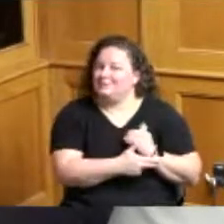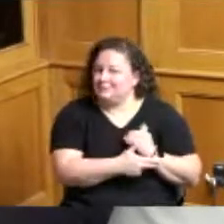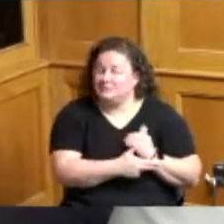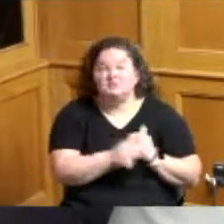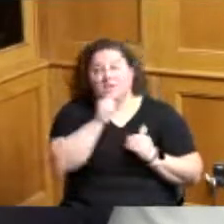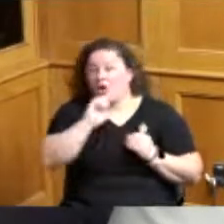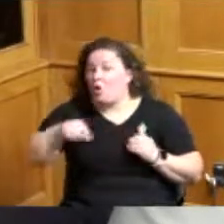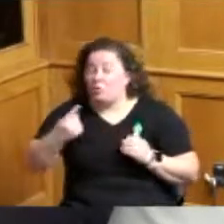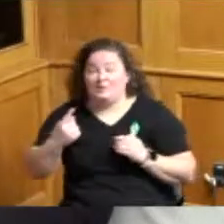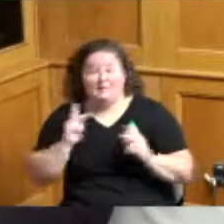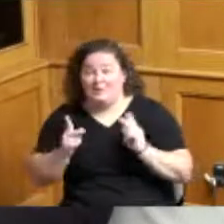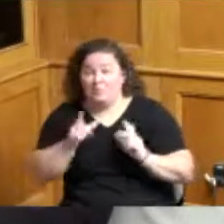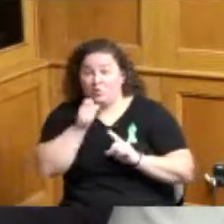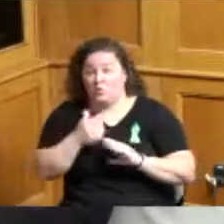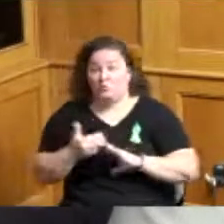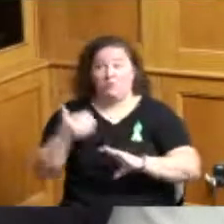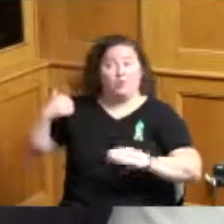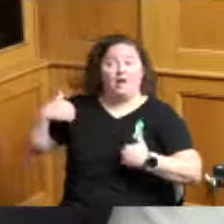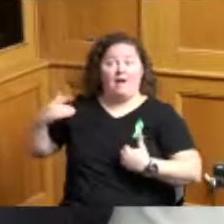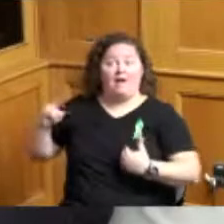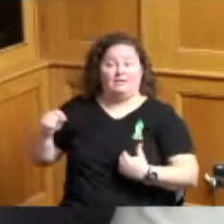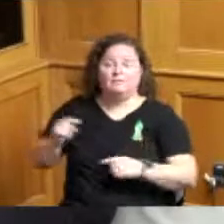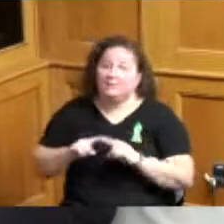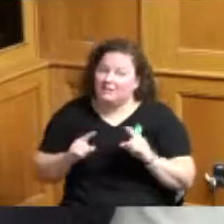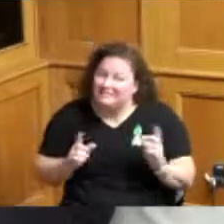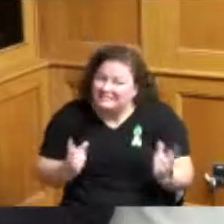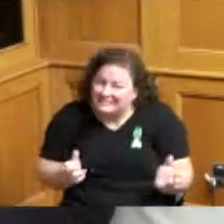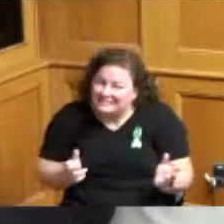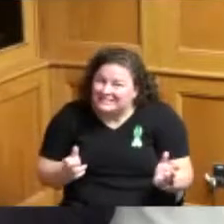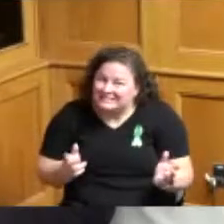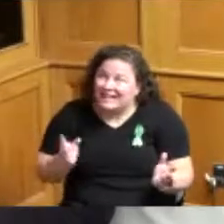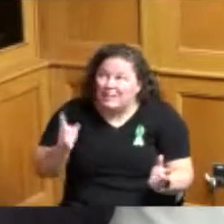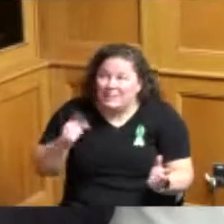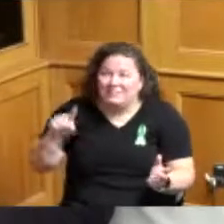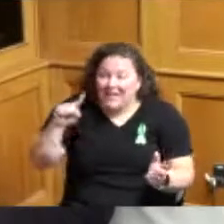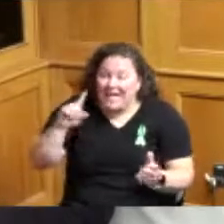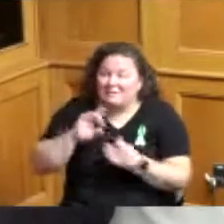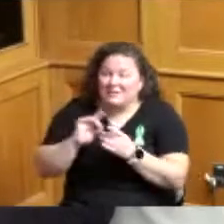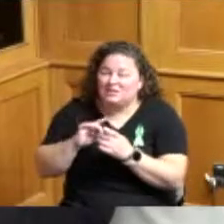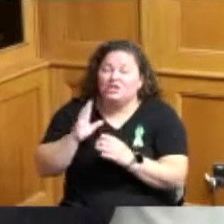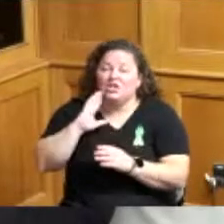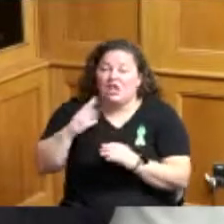so I don't know if that's true but they said they were gonna cut before the pandemic the people who